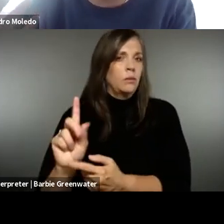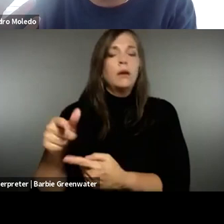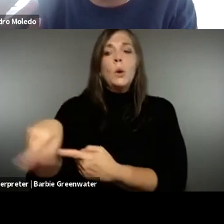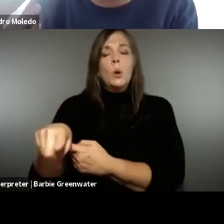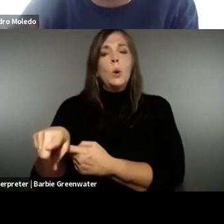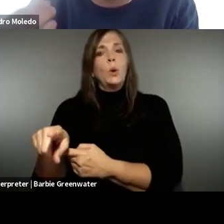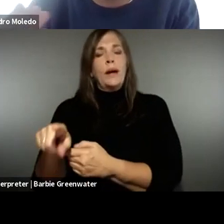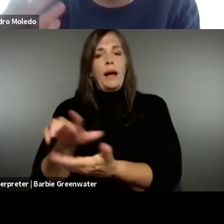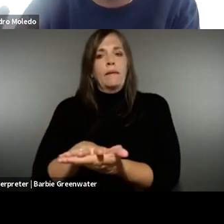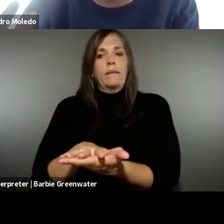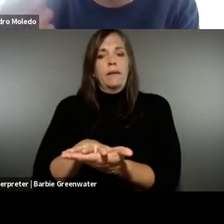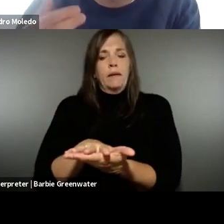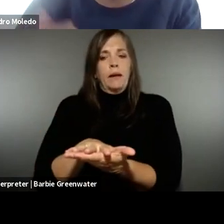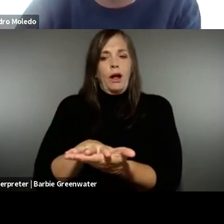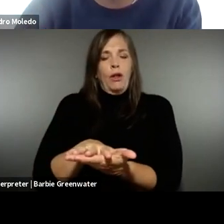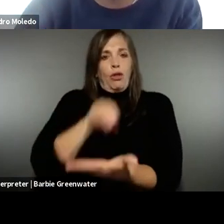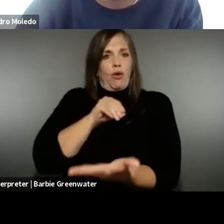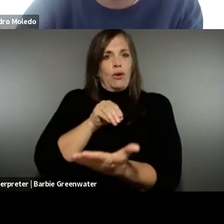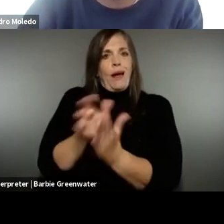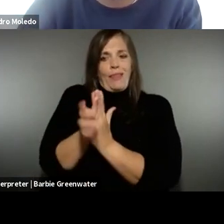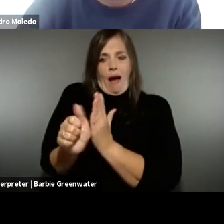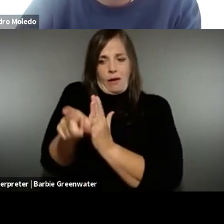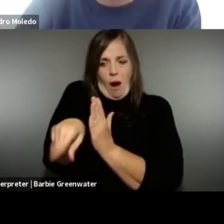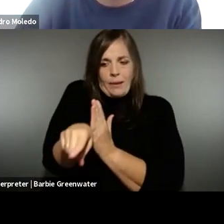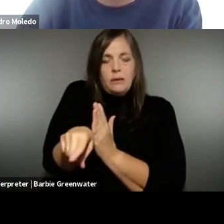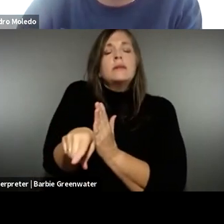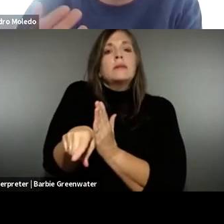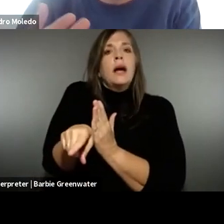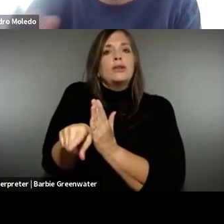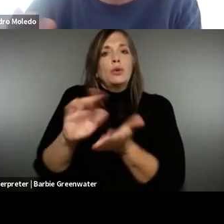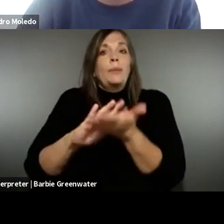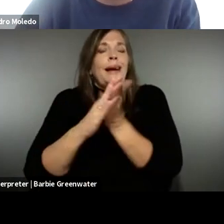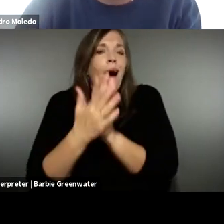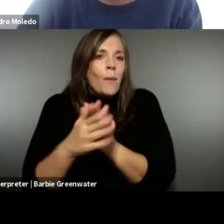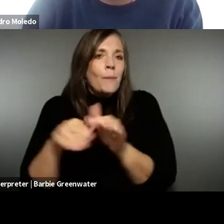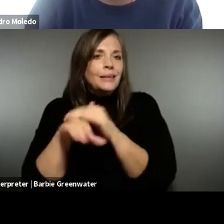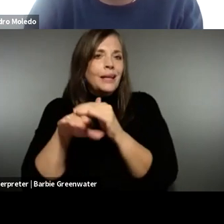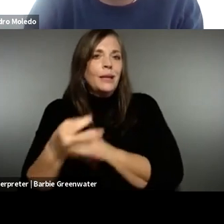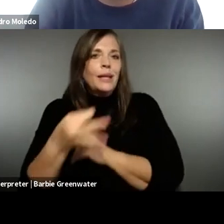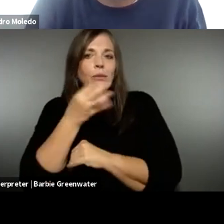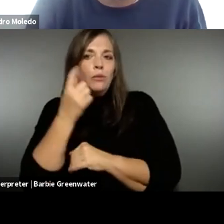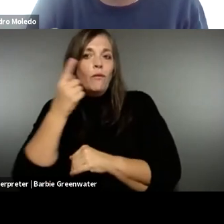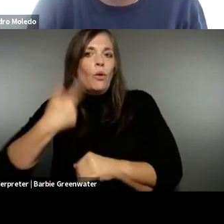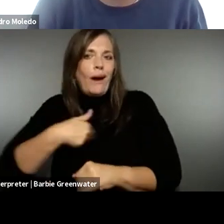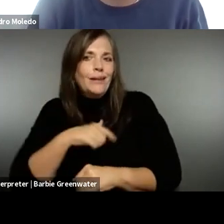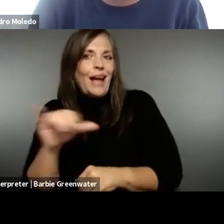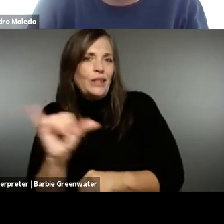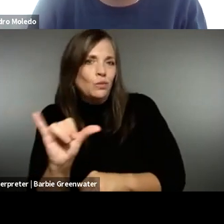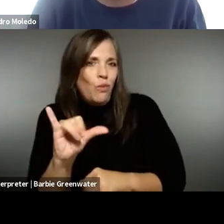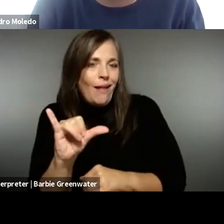with disabilities to acquire those competencies and be able to become accessibility experts is of great